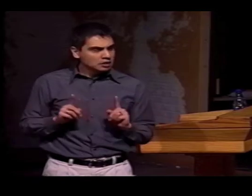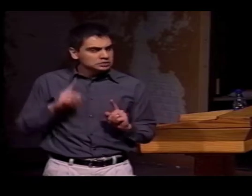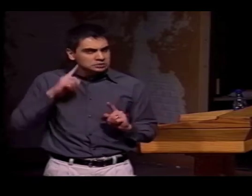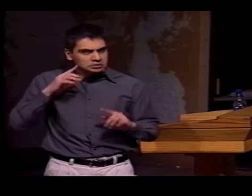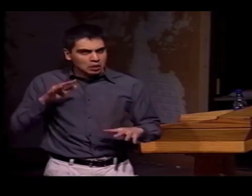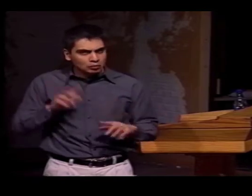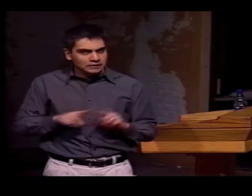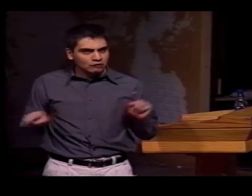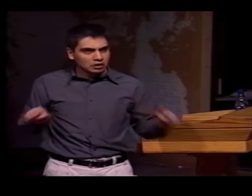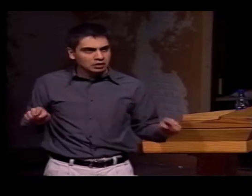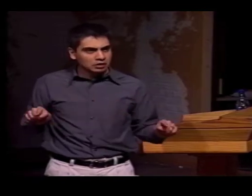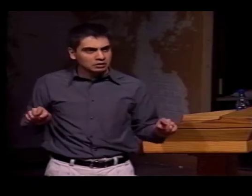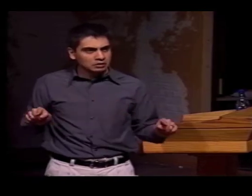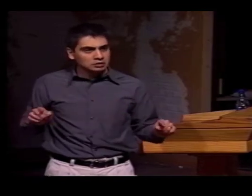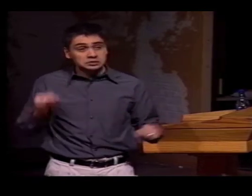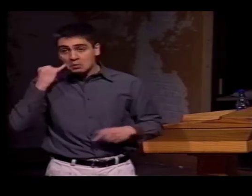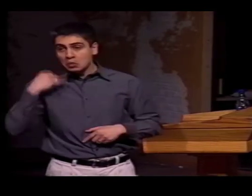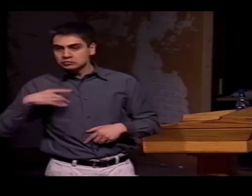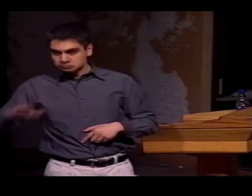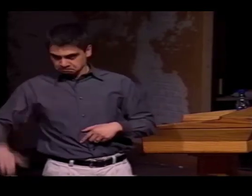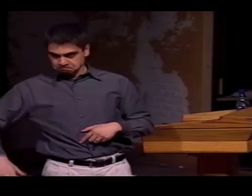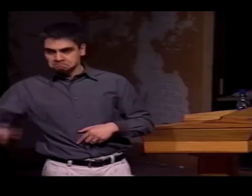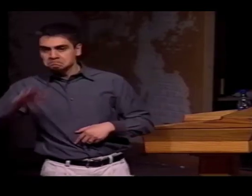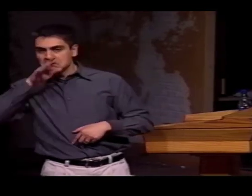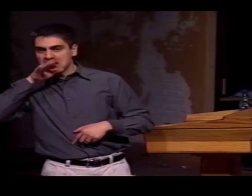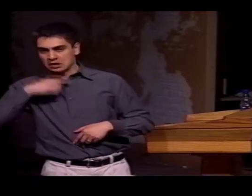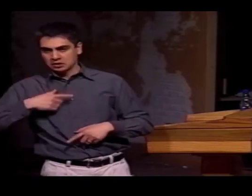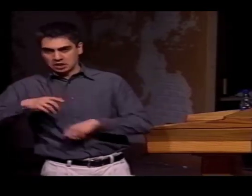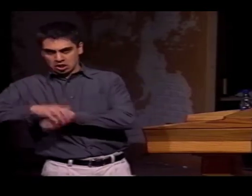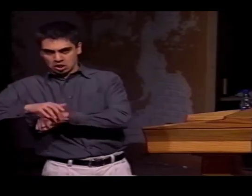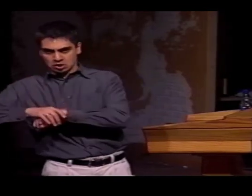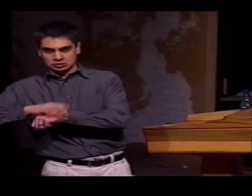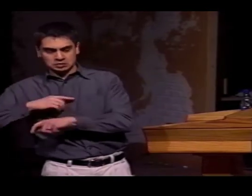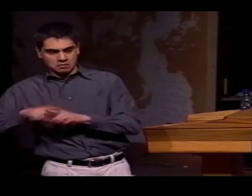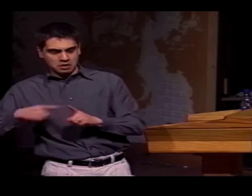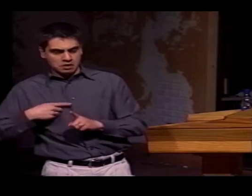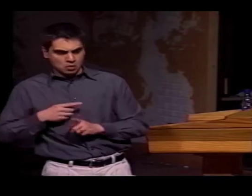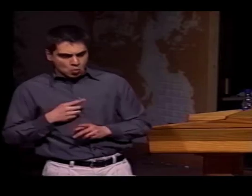SO THEY'RE BOTH SAYING "T," BUT THE SOUNDS ARE SLIGHTLY DIFFERENT BECAUSE OF THE PLACEMENT OF THE TONGUE.